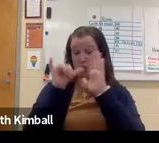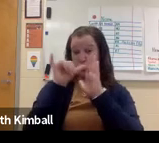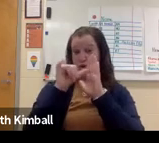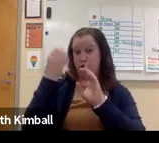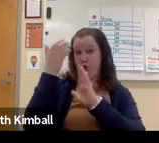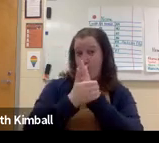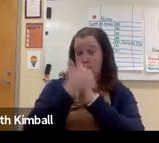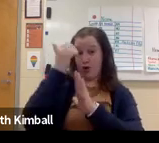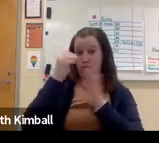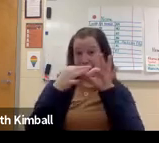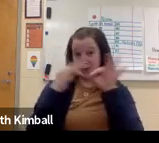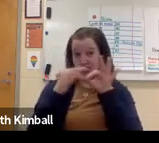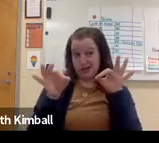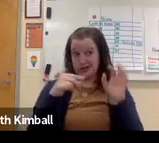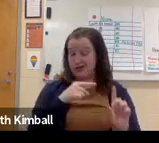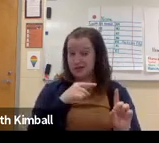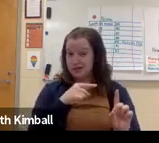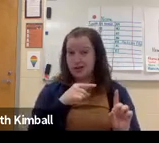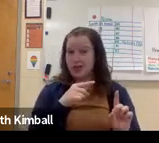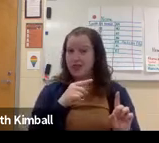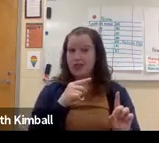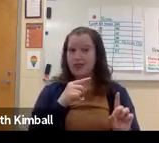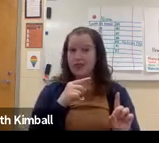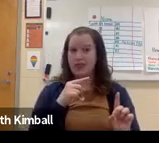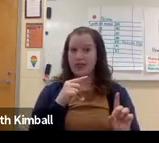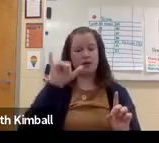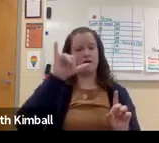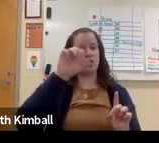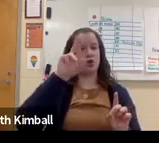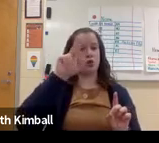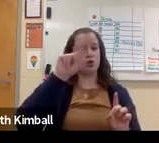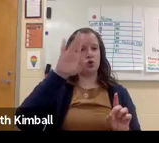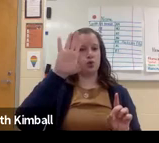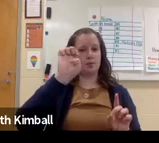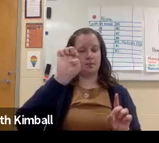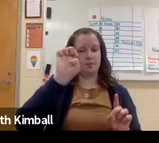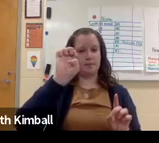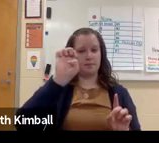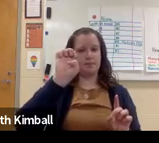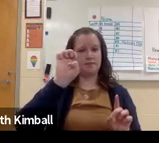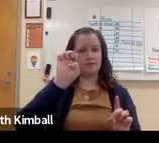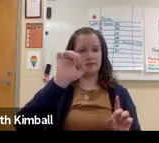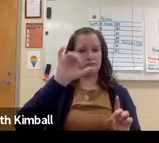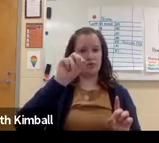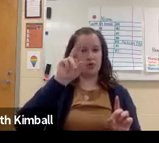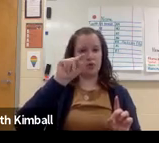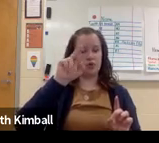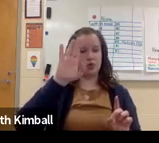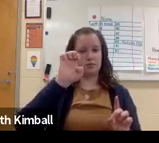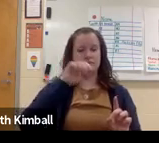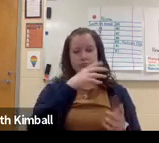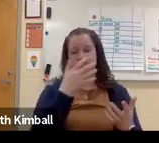And you'll see things on YouTube,